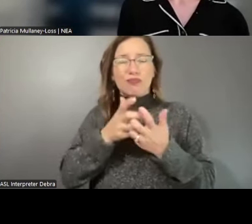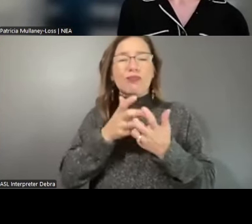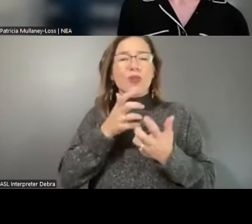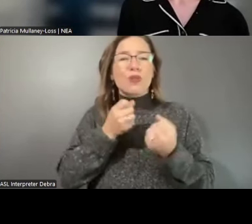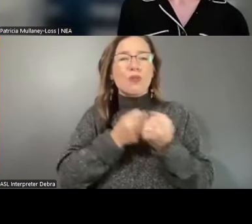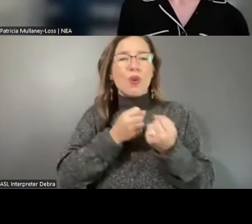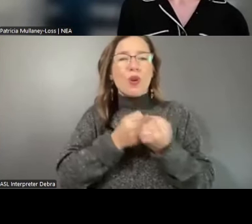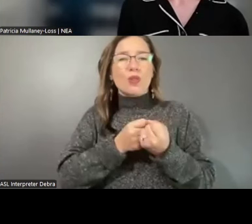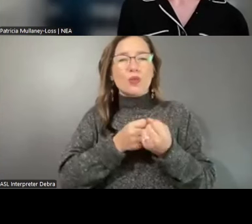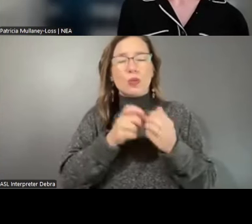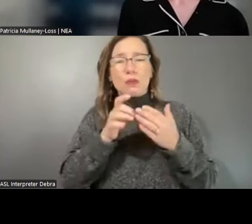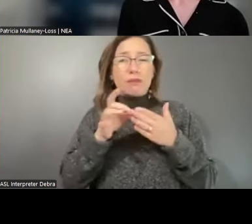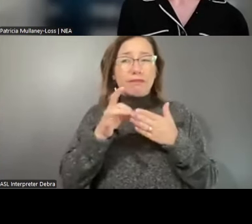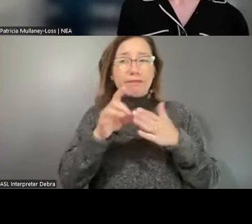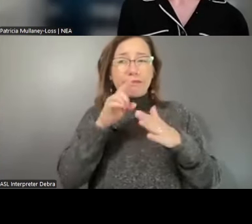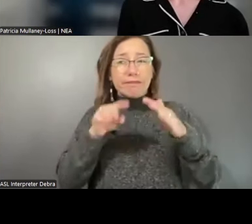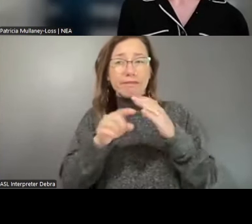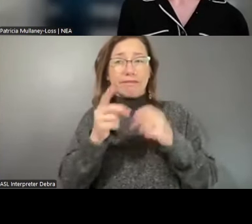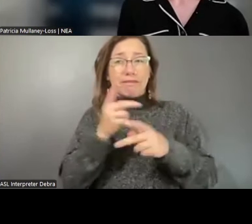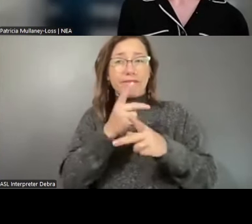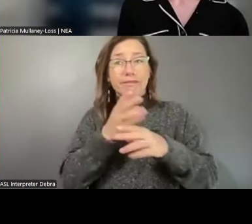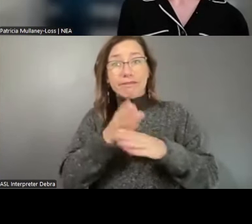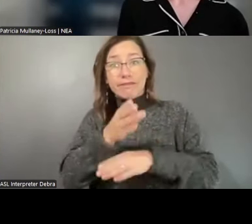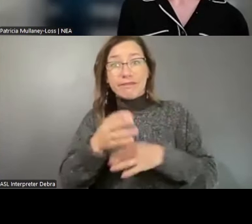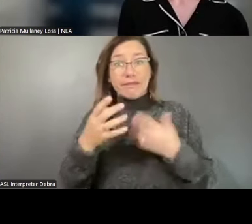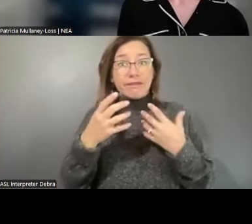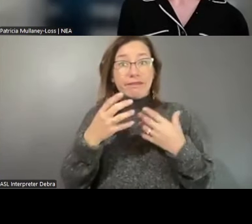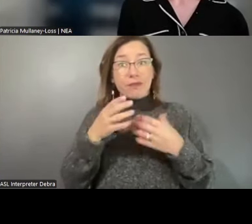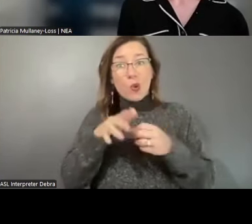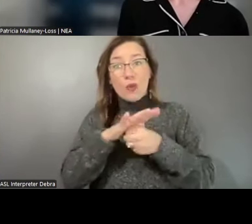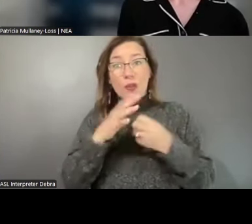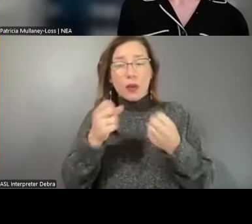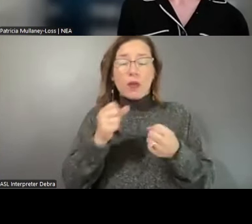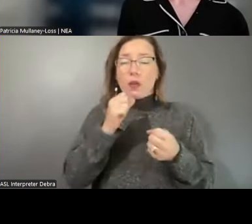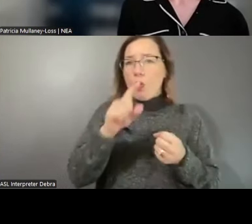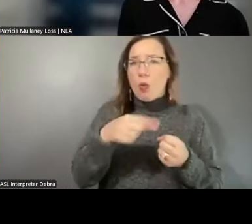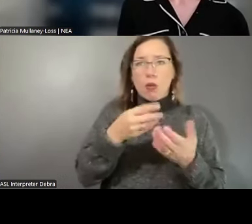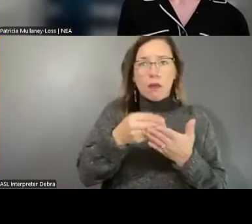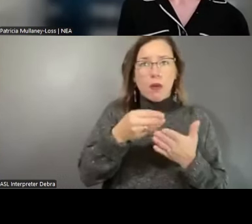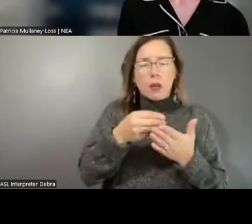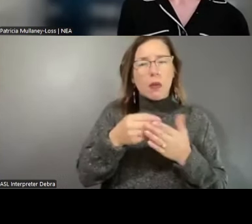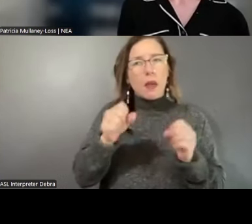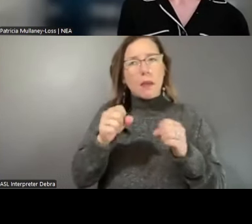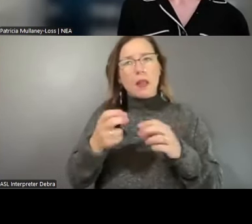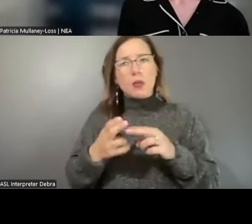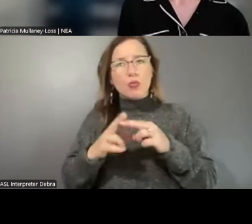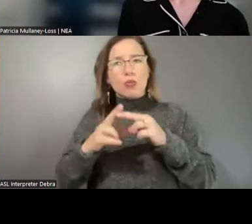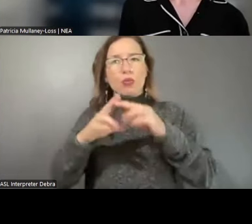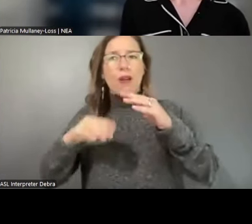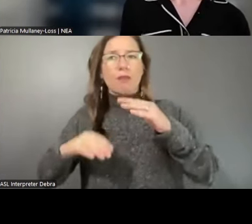recovery. This includes not just funding, but also capacity-building efforts, such as leadership